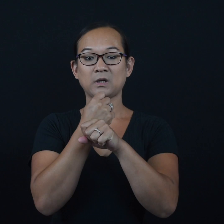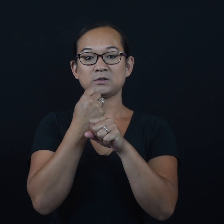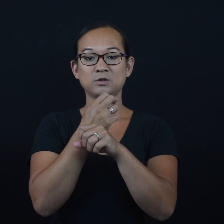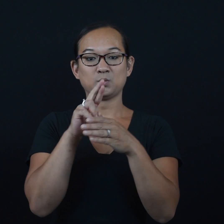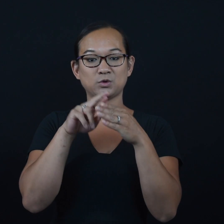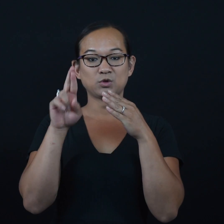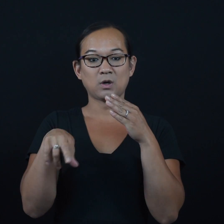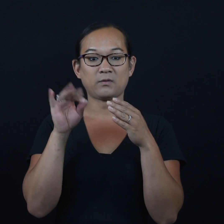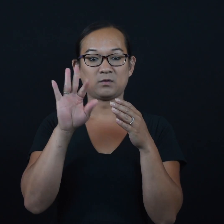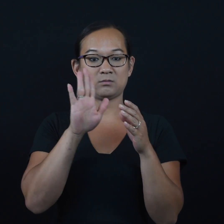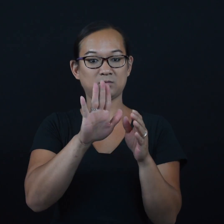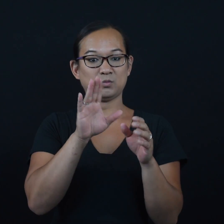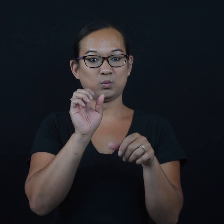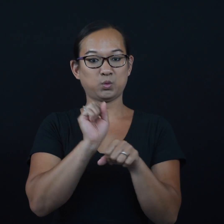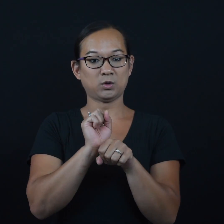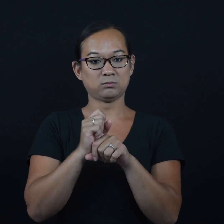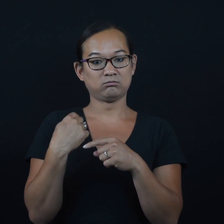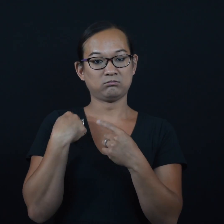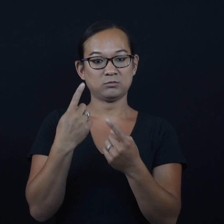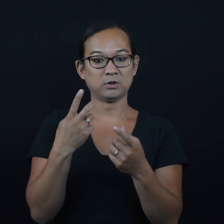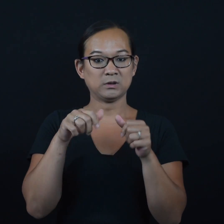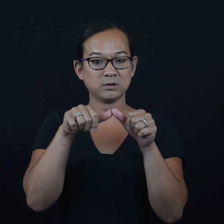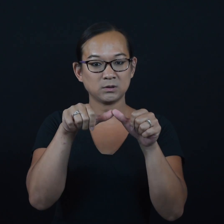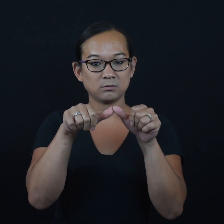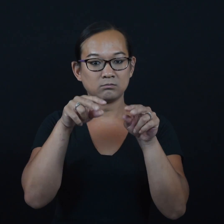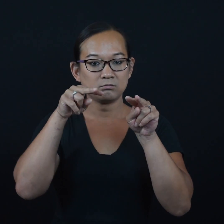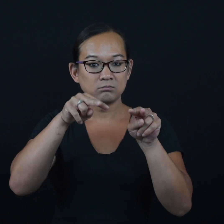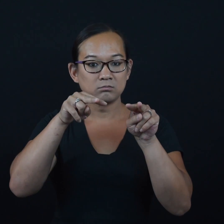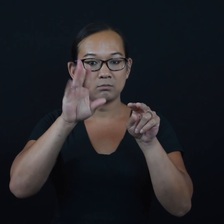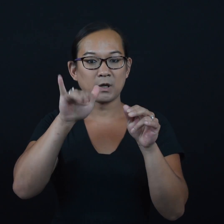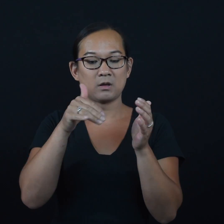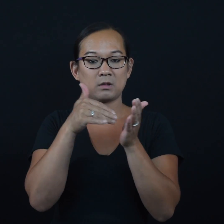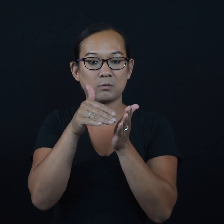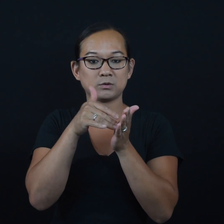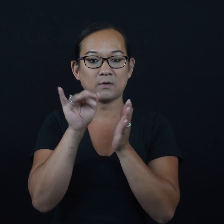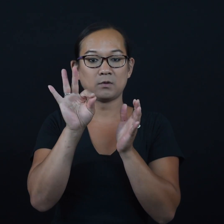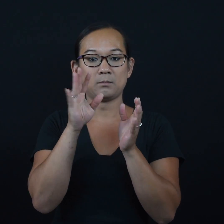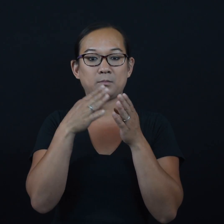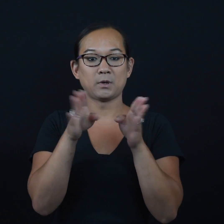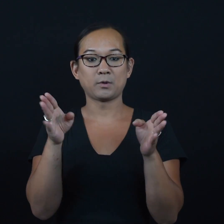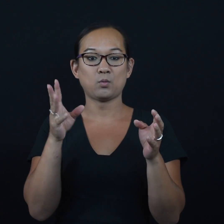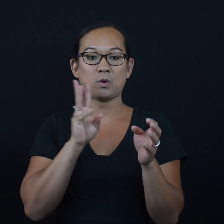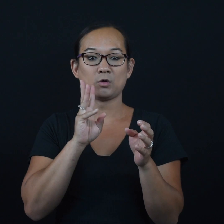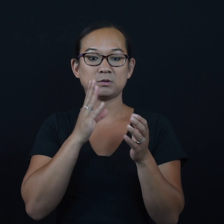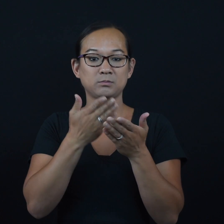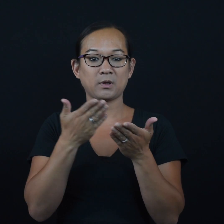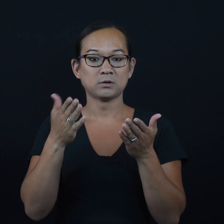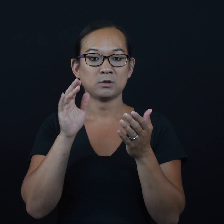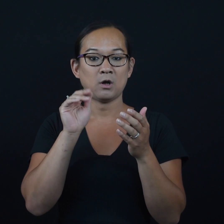The statistical results of the steady work and consistent monitoring by thousands of public water